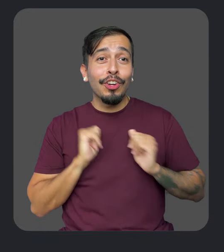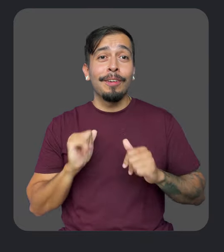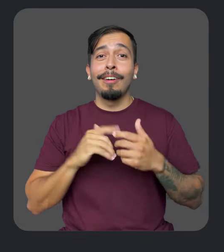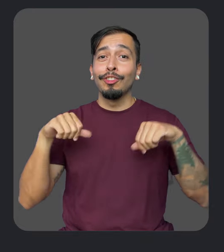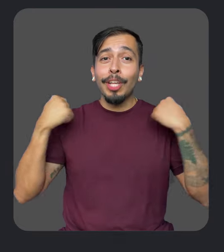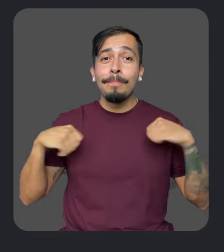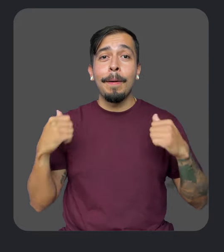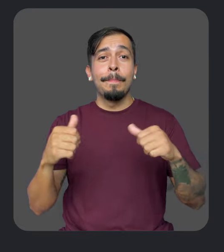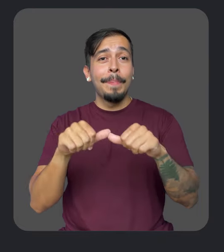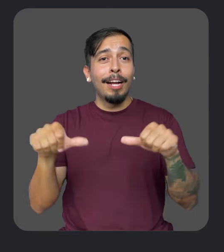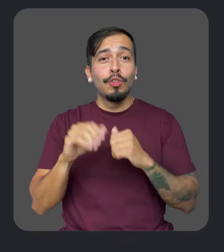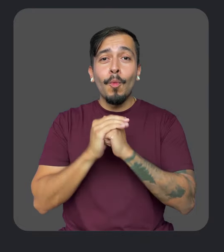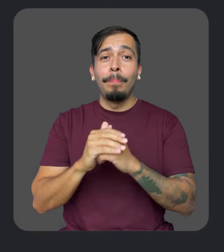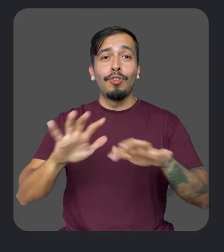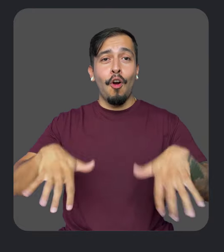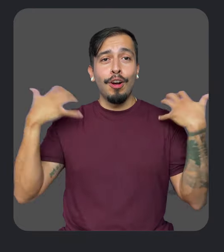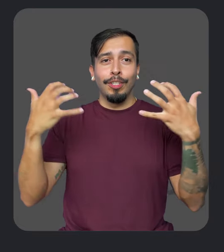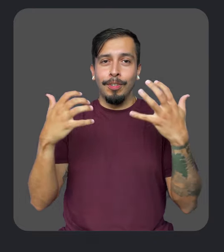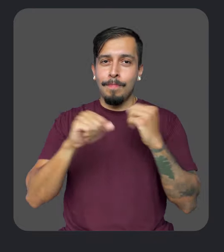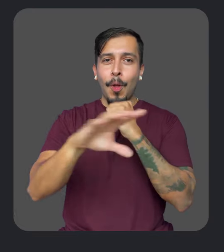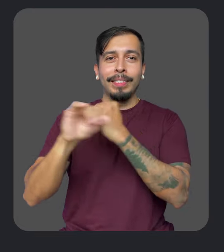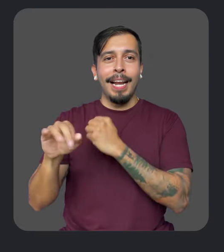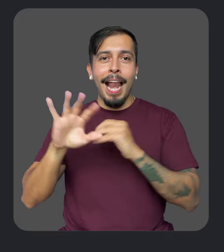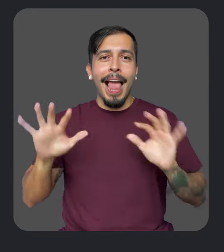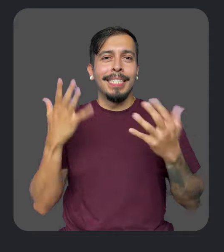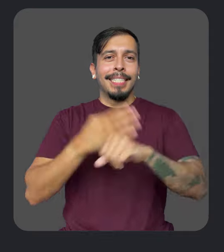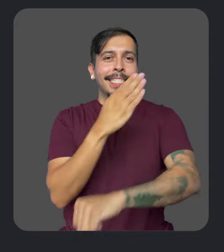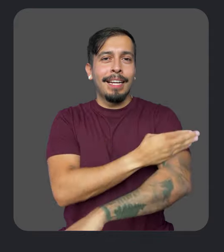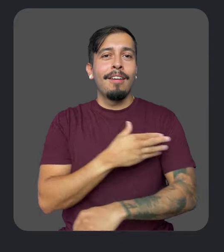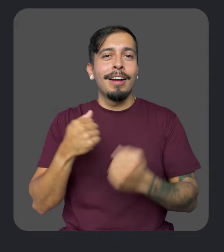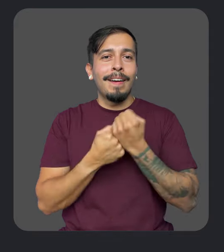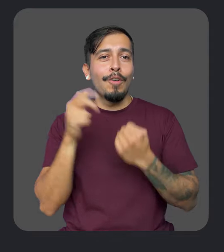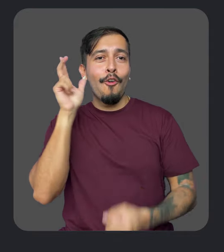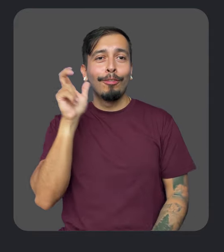gyms, places of worship and auditoriums - to broadcast enhanced or assistive audio